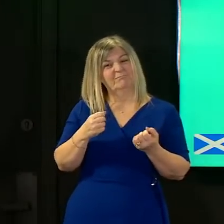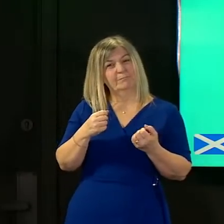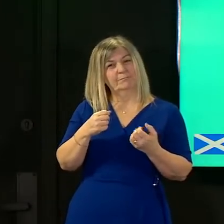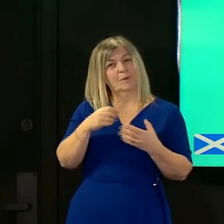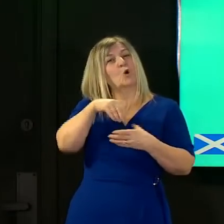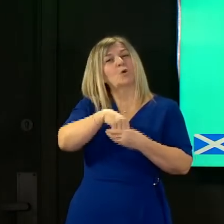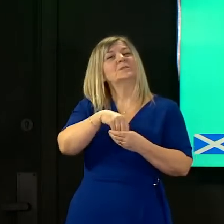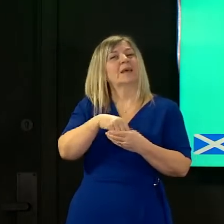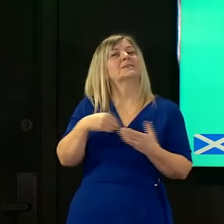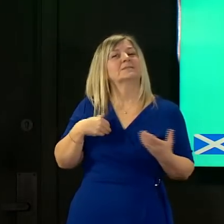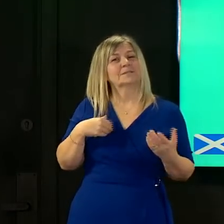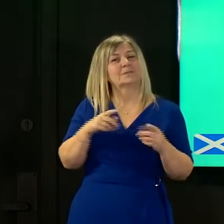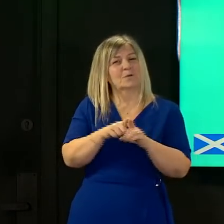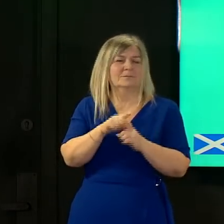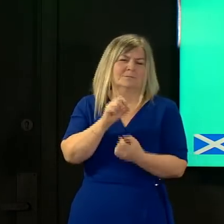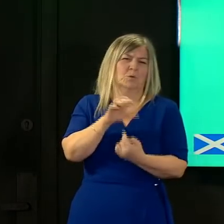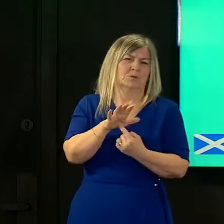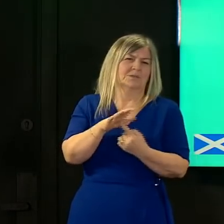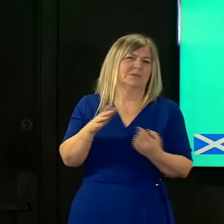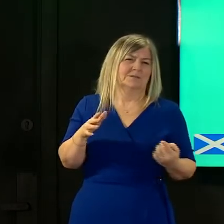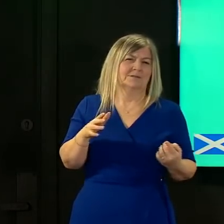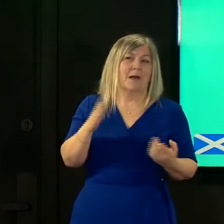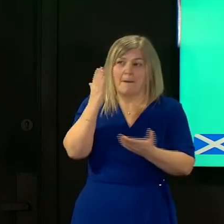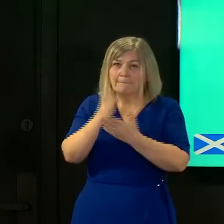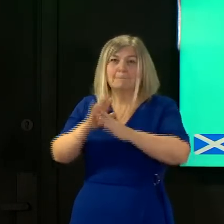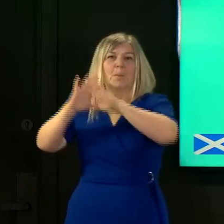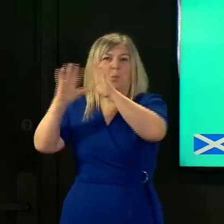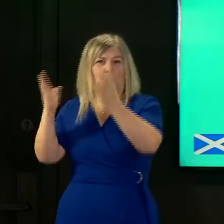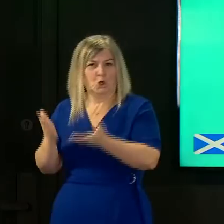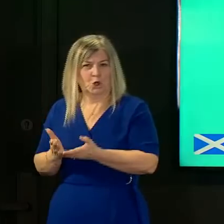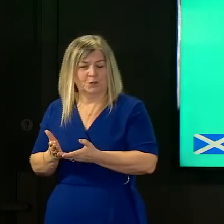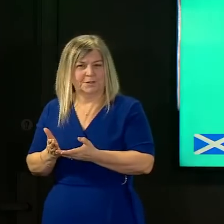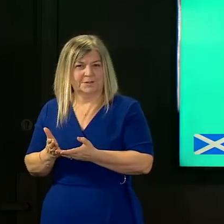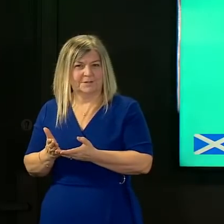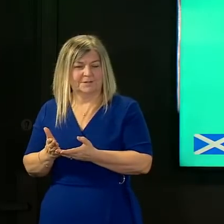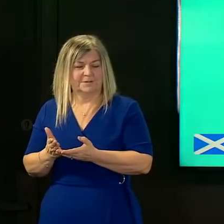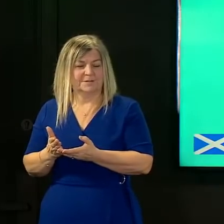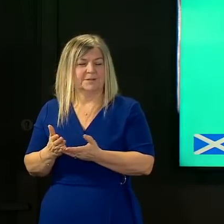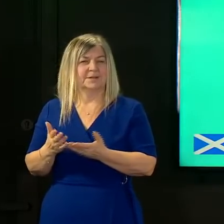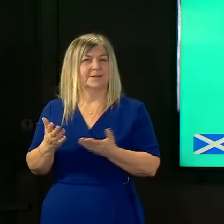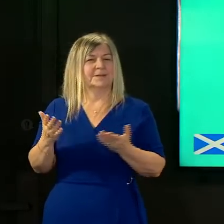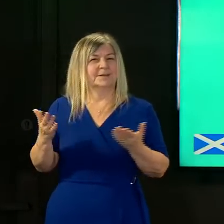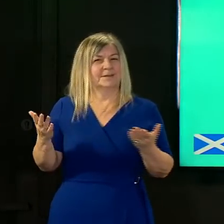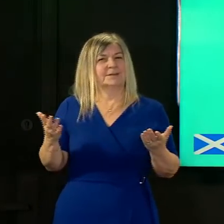data that we see and that we use that we become familiar with as well and when i leave the house